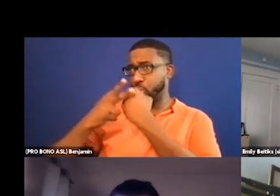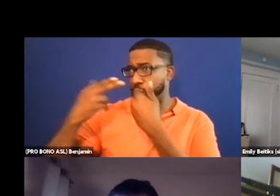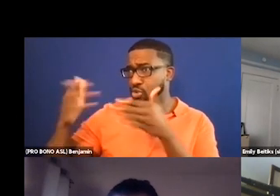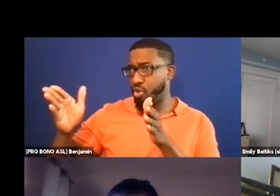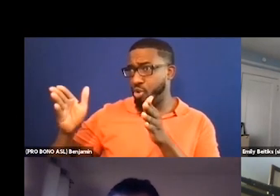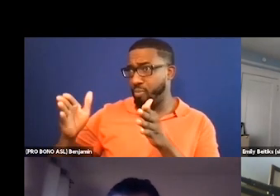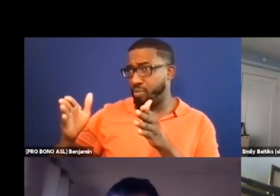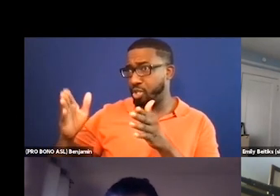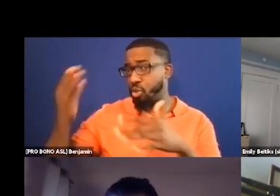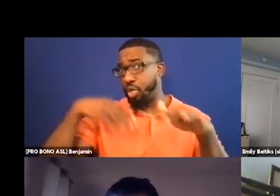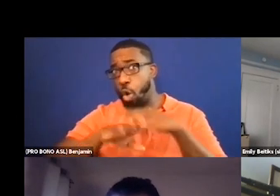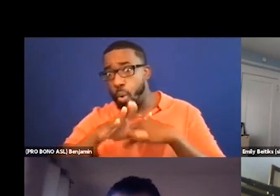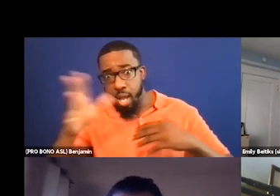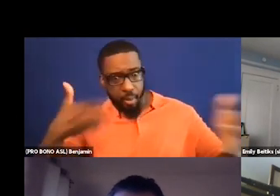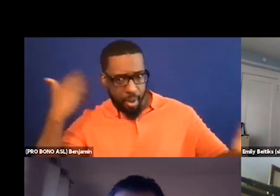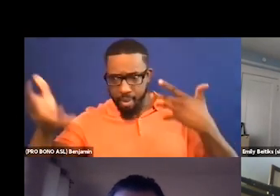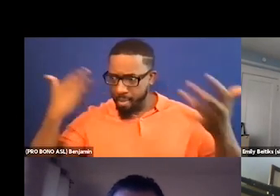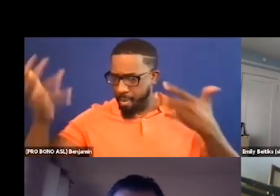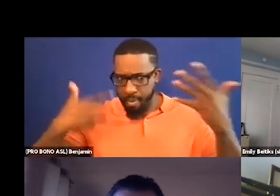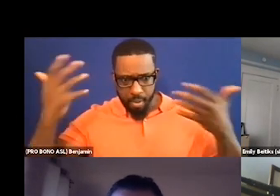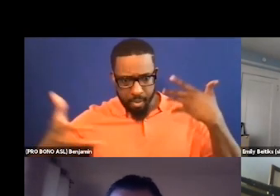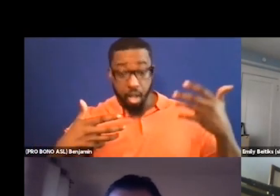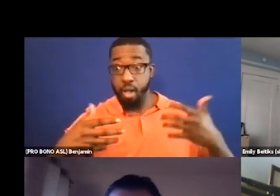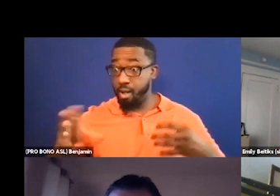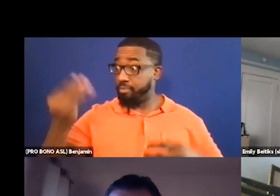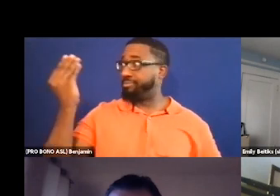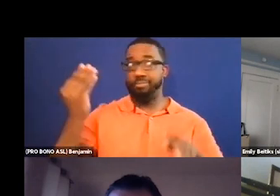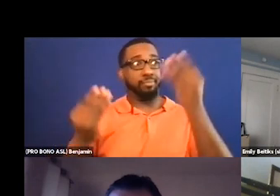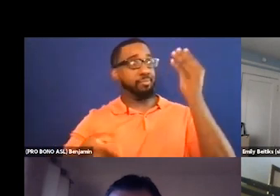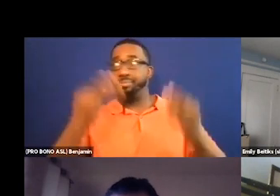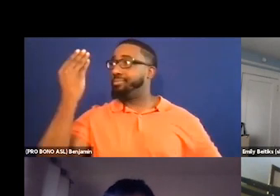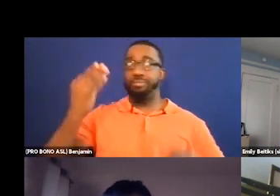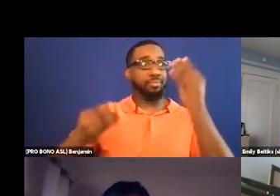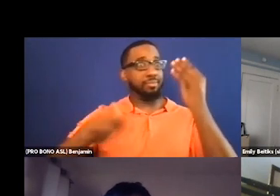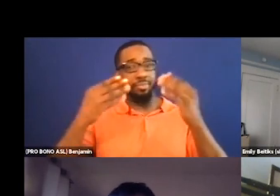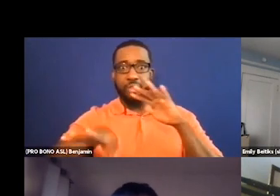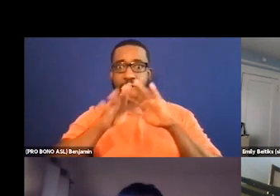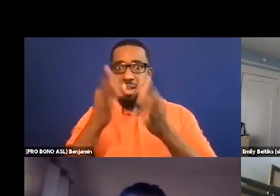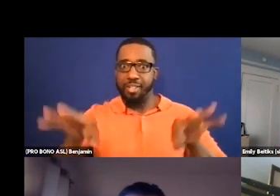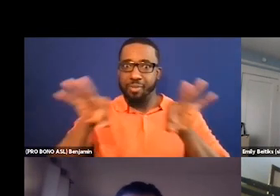But certainly ASL, CART and audio description are some real hard cops that are one of the biggest challenges